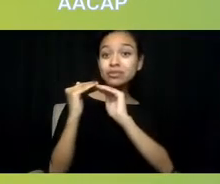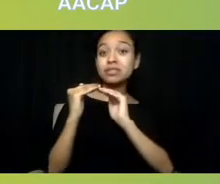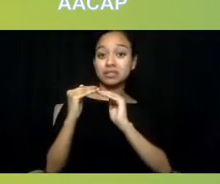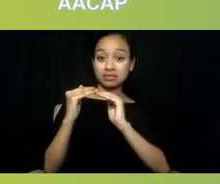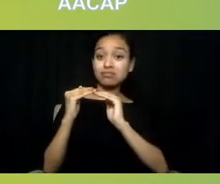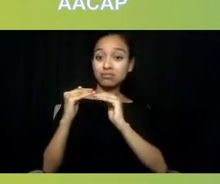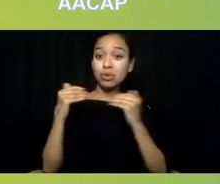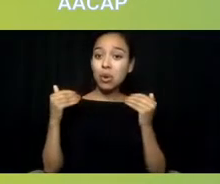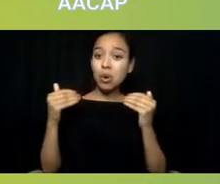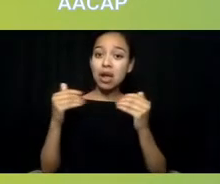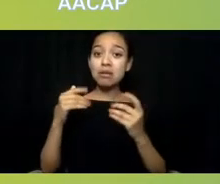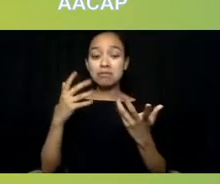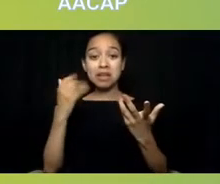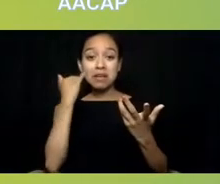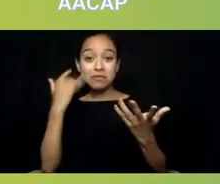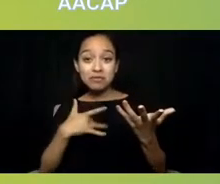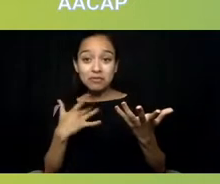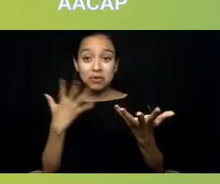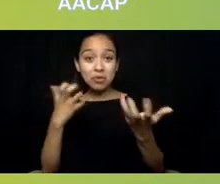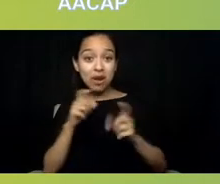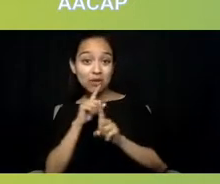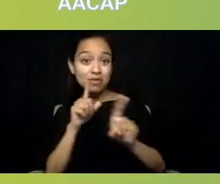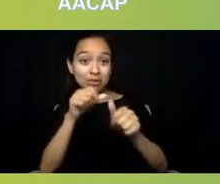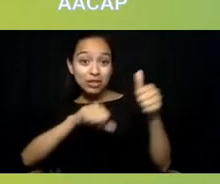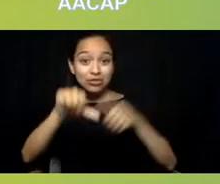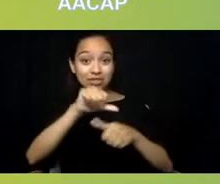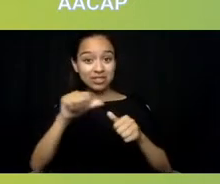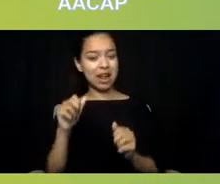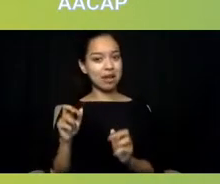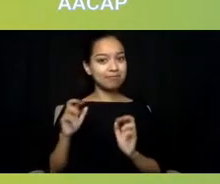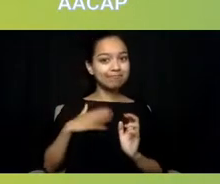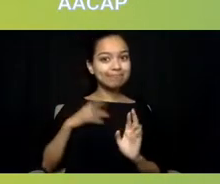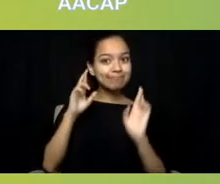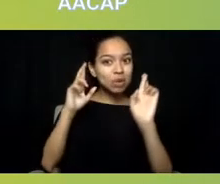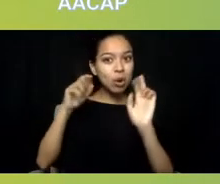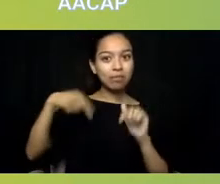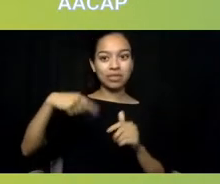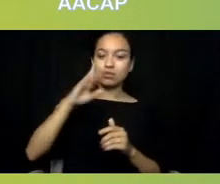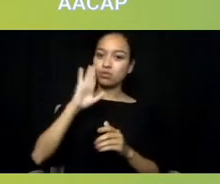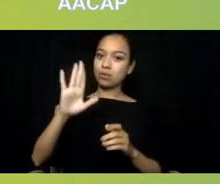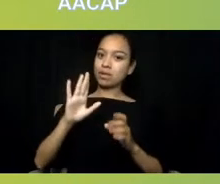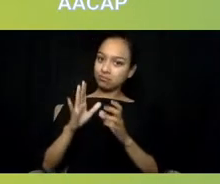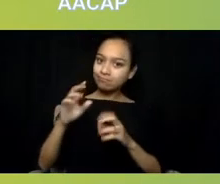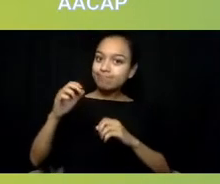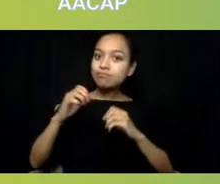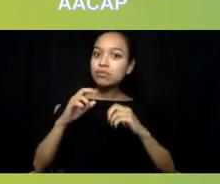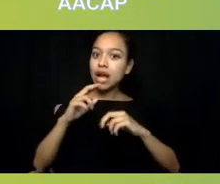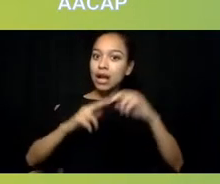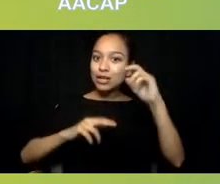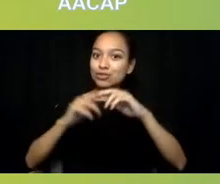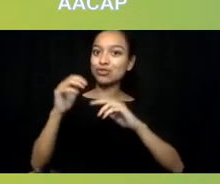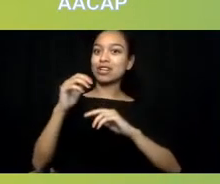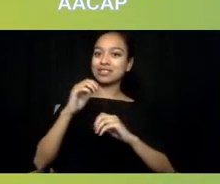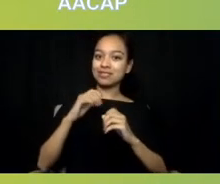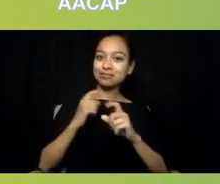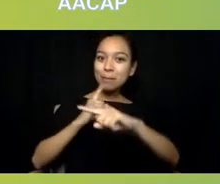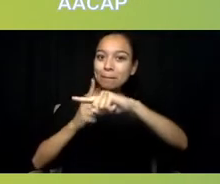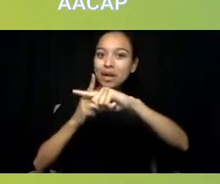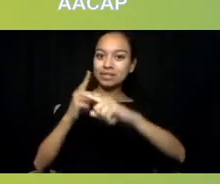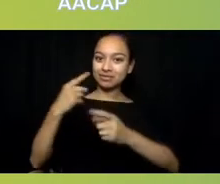My hope is that this is a constructive and robust dialogue between us. A reminder as well that you'll notice in your screen as speakers